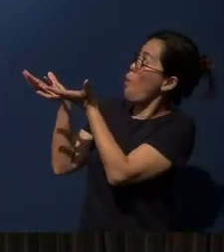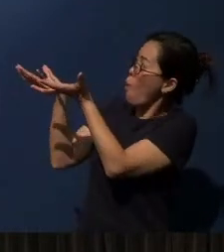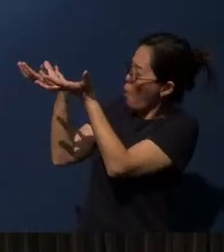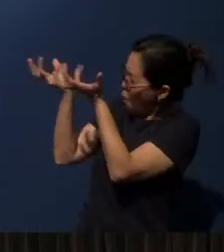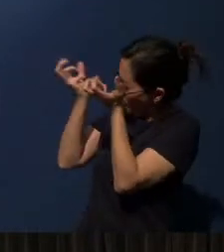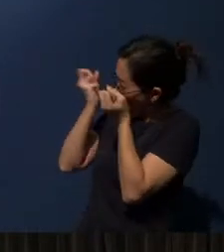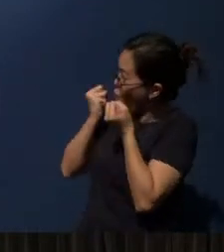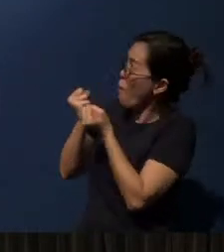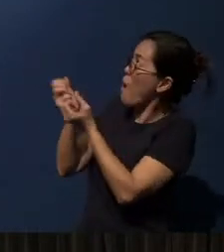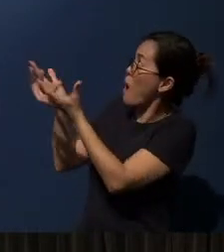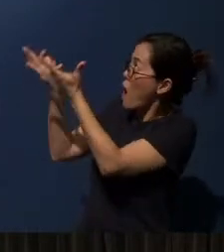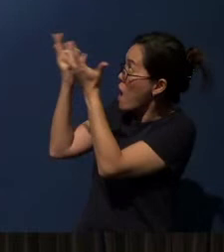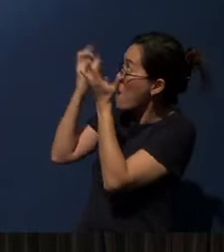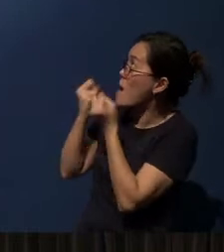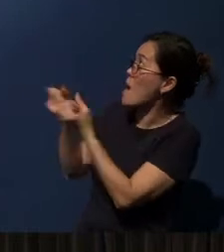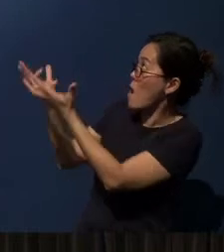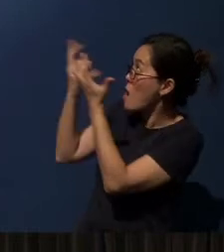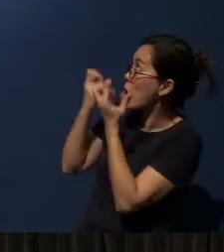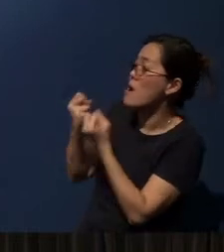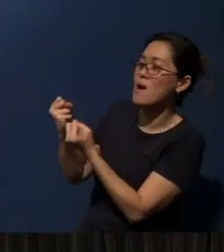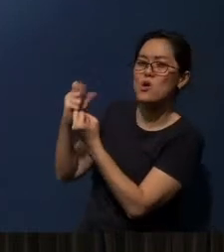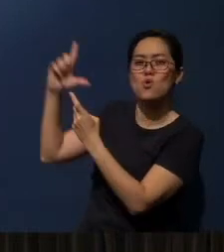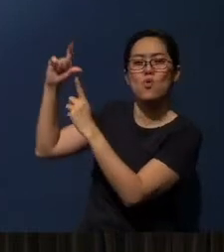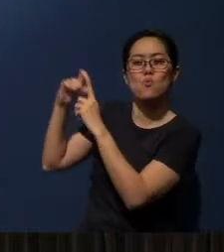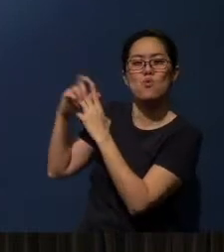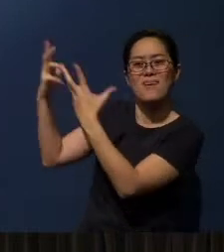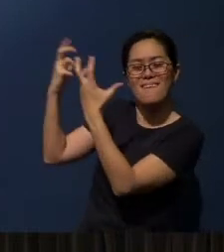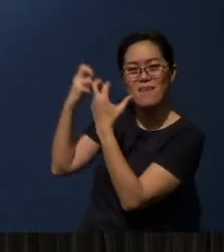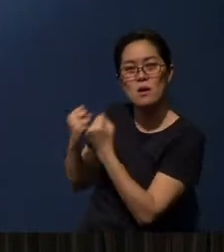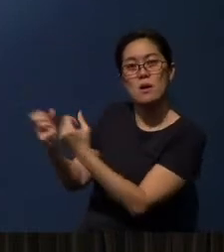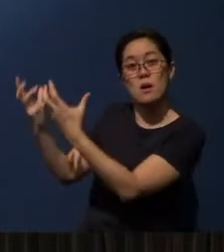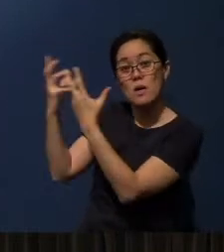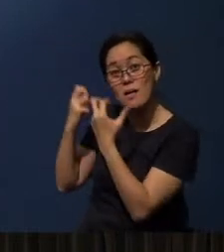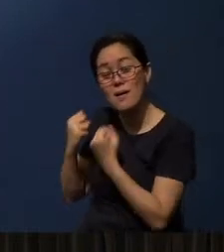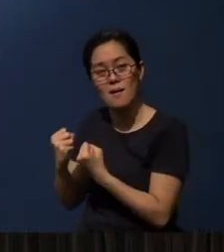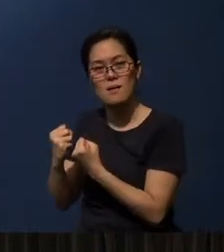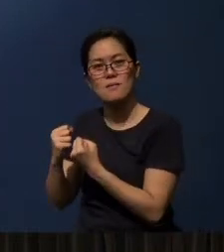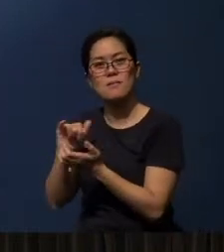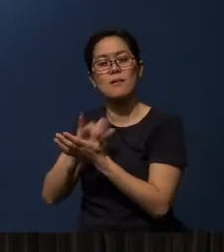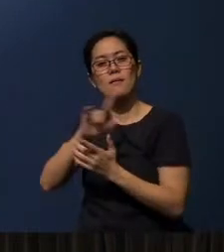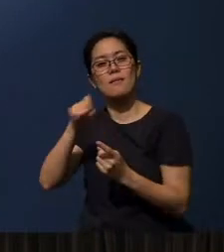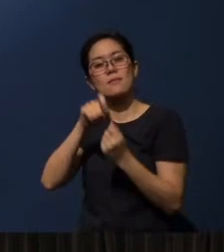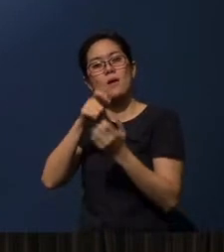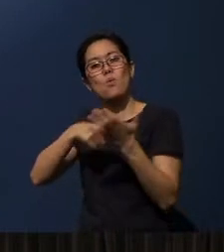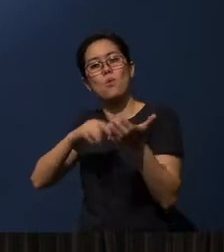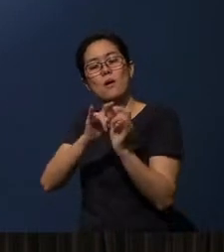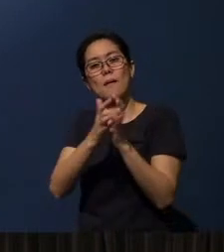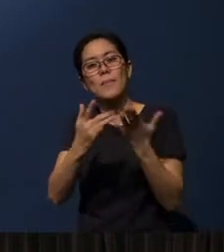I want to open and receive Your Word.” And this is exactly what the Bible says in James again.